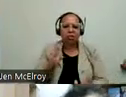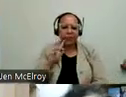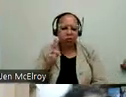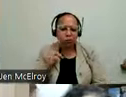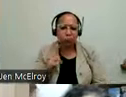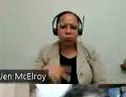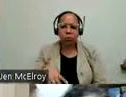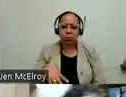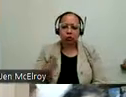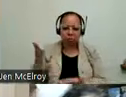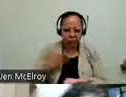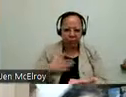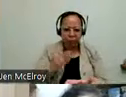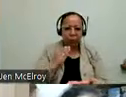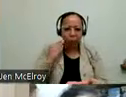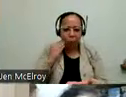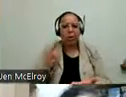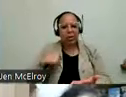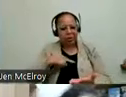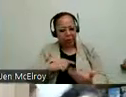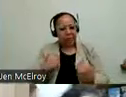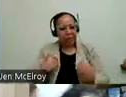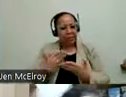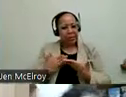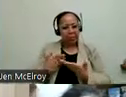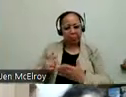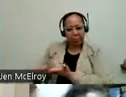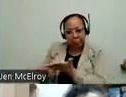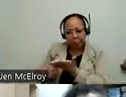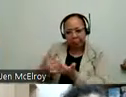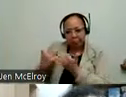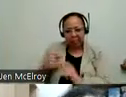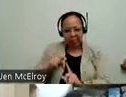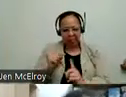have some conversations in the works on that. I think it's so important to be